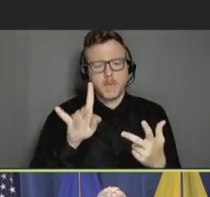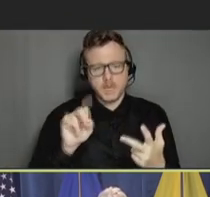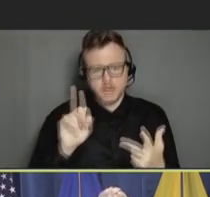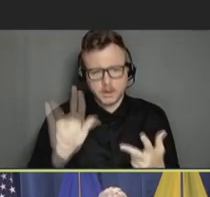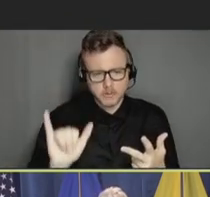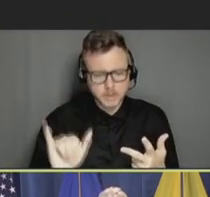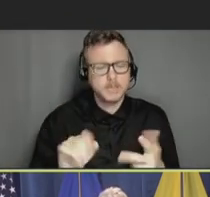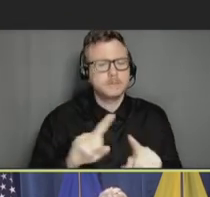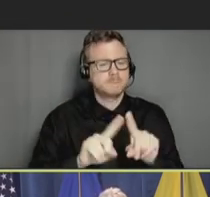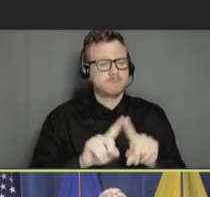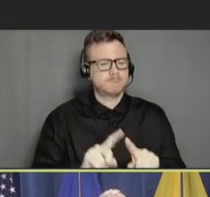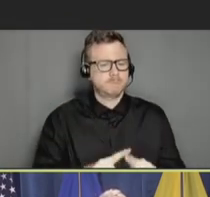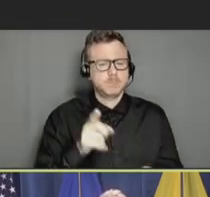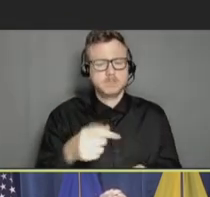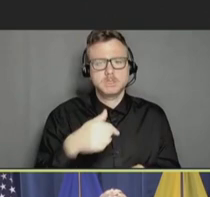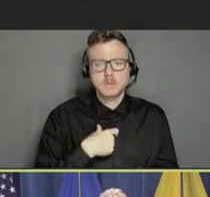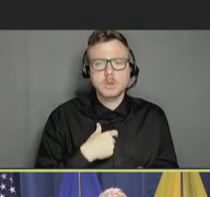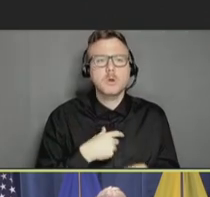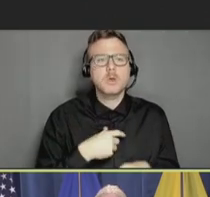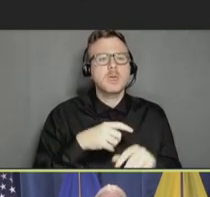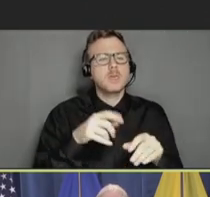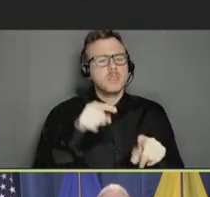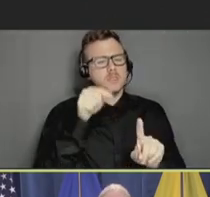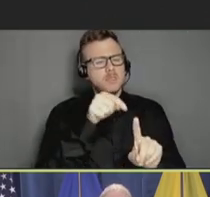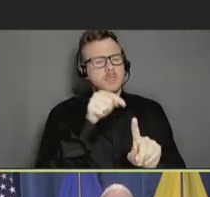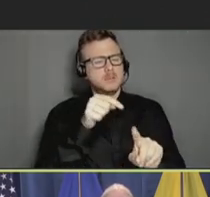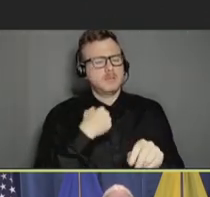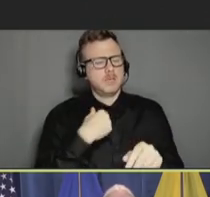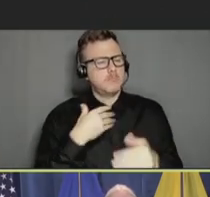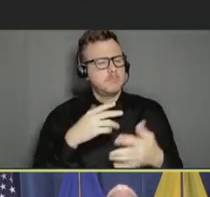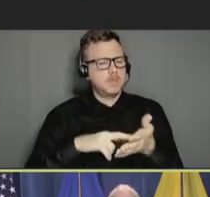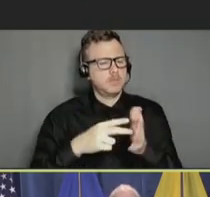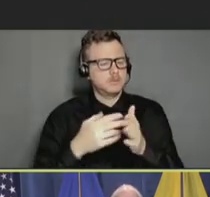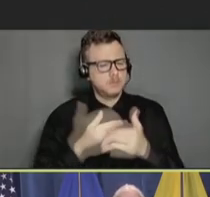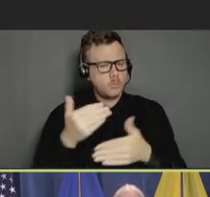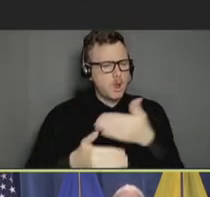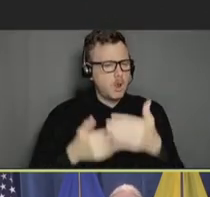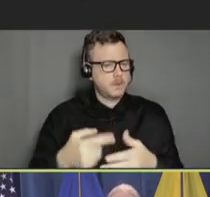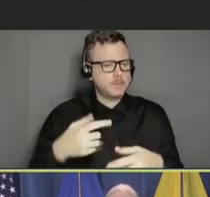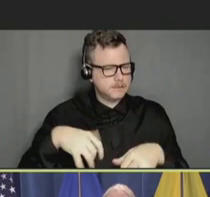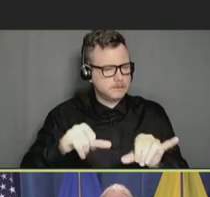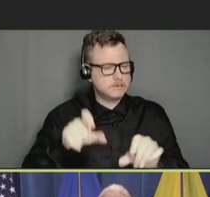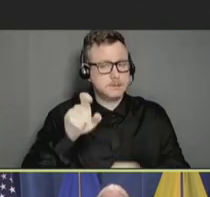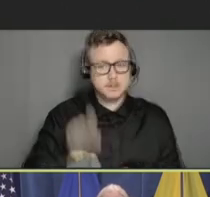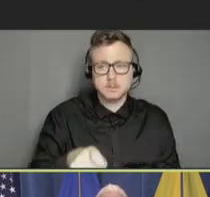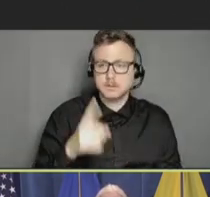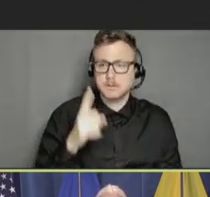needed. I firmly believe that to really achieve progress, we have to achieve progress for